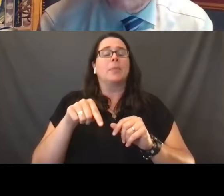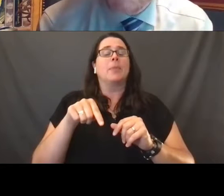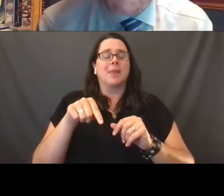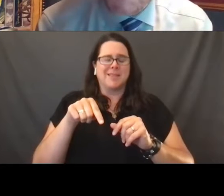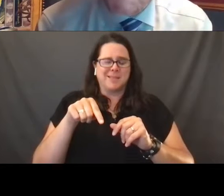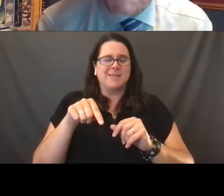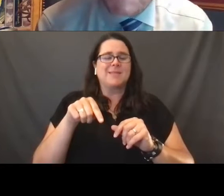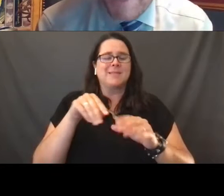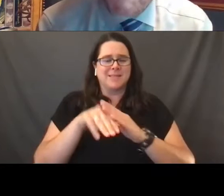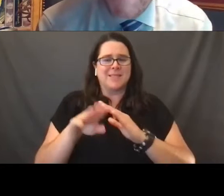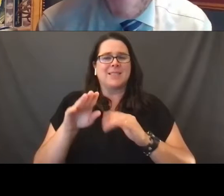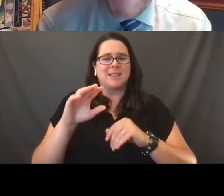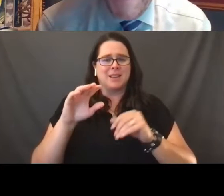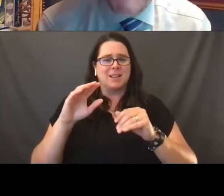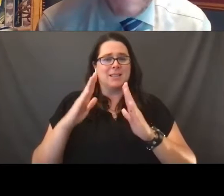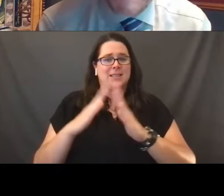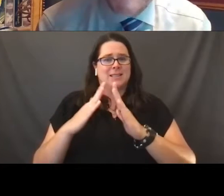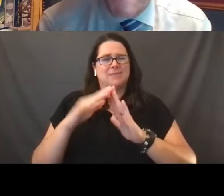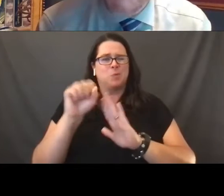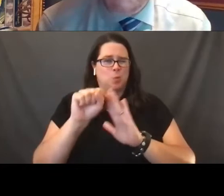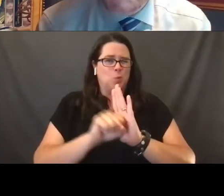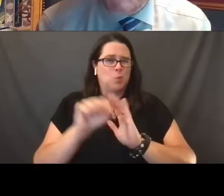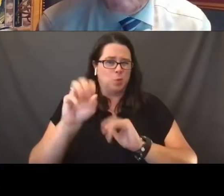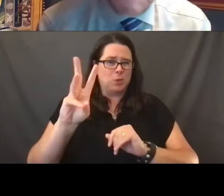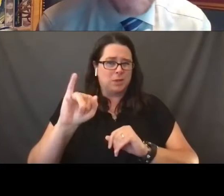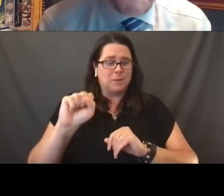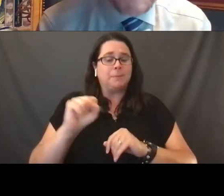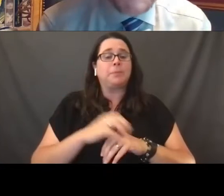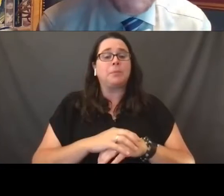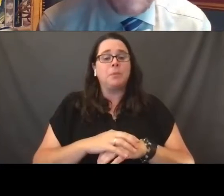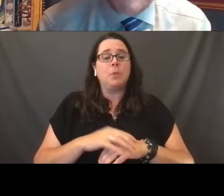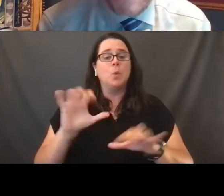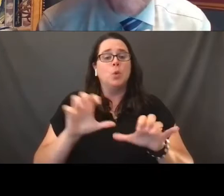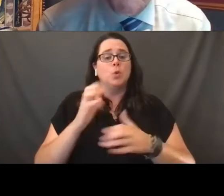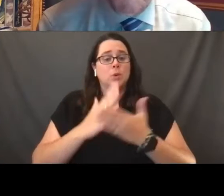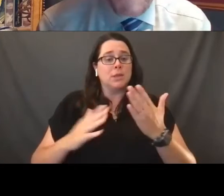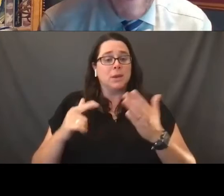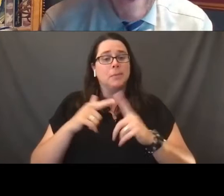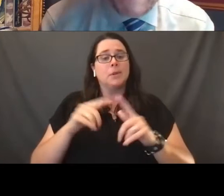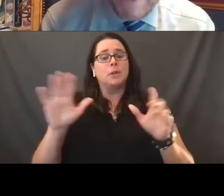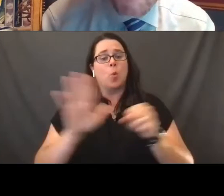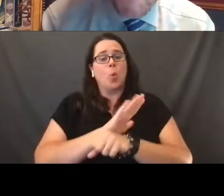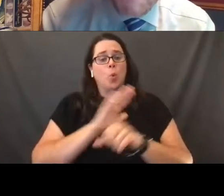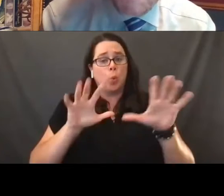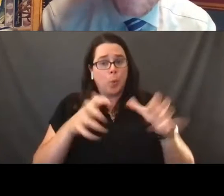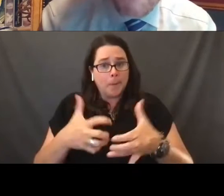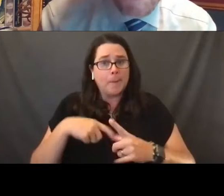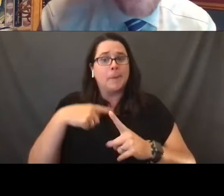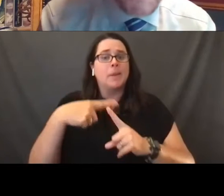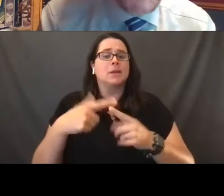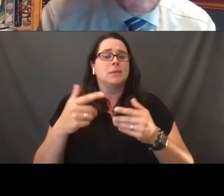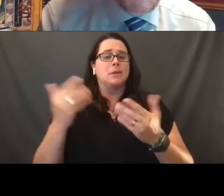I'll also reserve some time at the end to do some general questions from the entire group. And again, very much looking forward